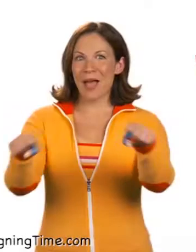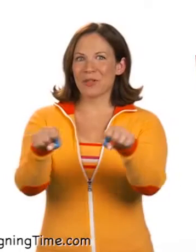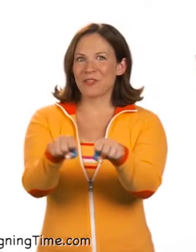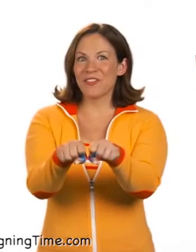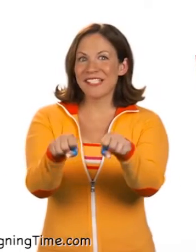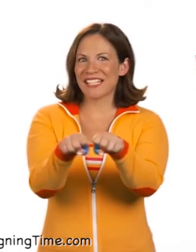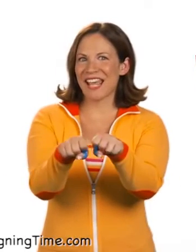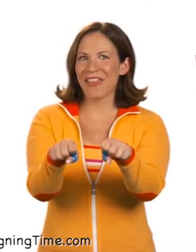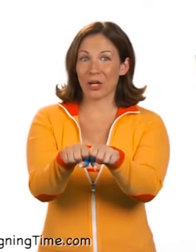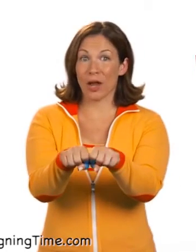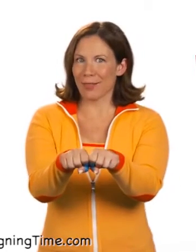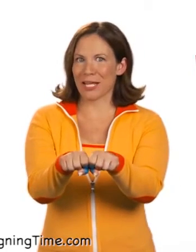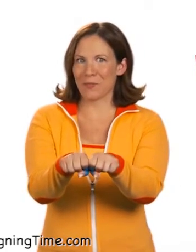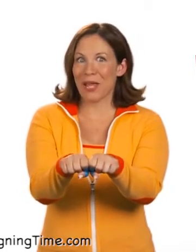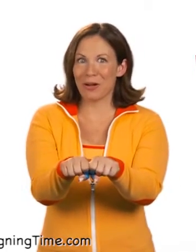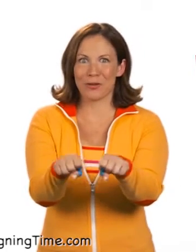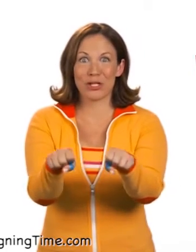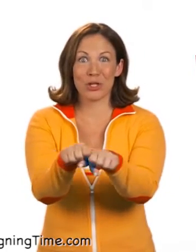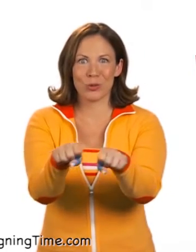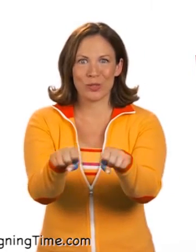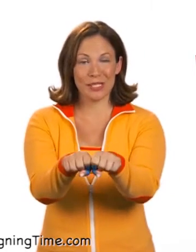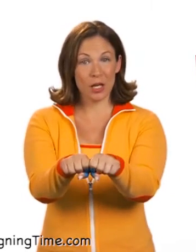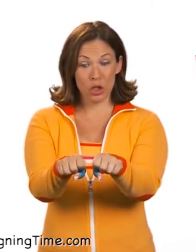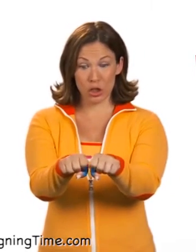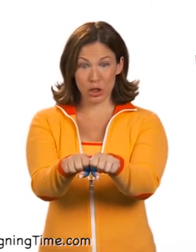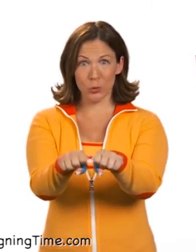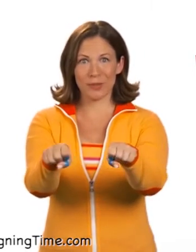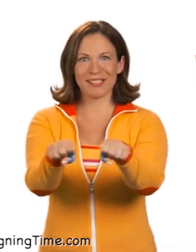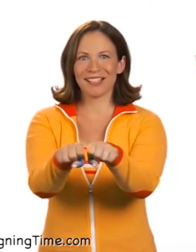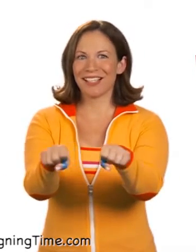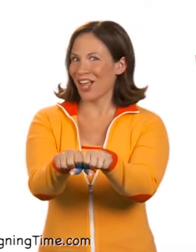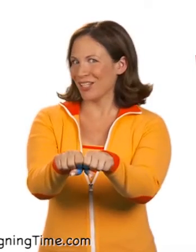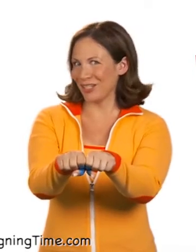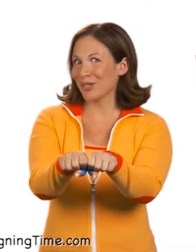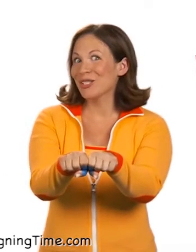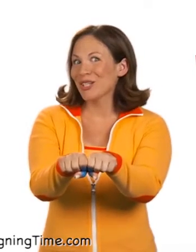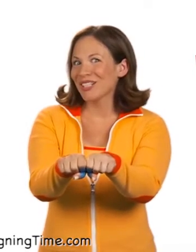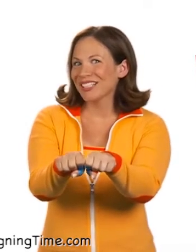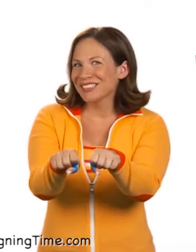Tap your fists together like a pair of shoes. Shoes! Your turn.